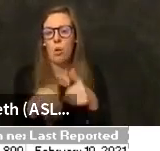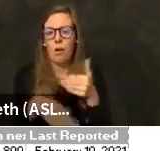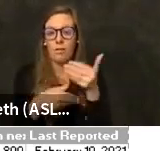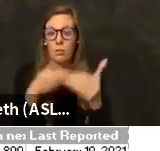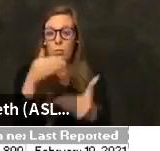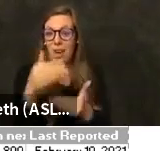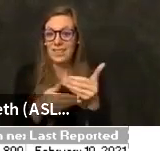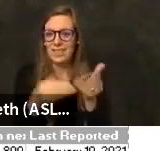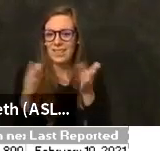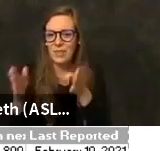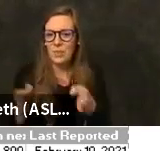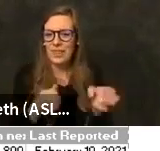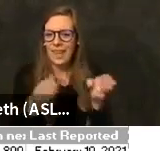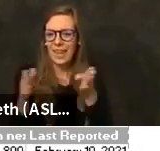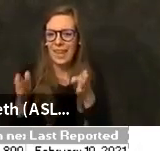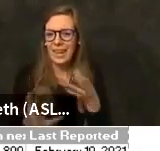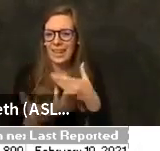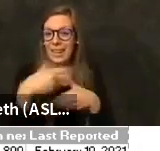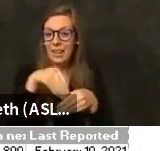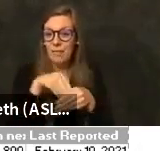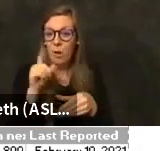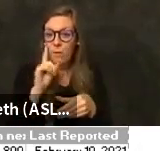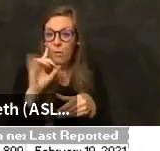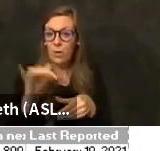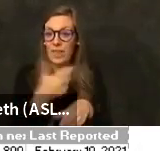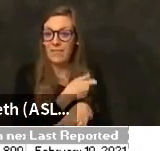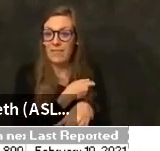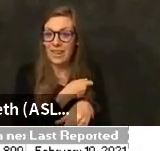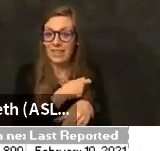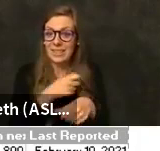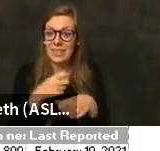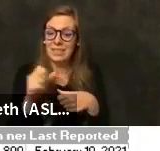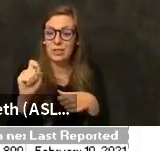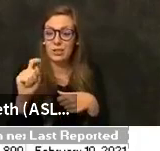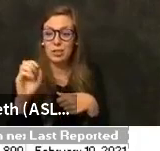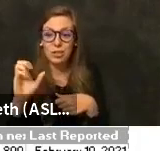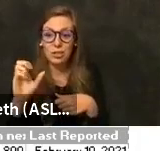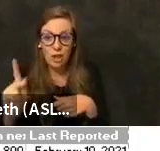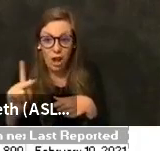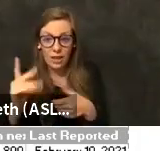involved for vaccine stock that a provider might have in place.